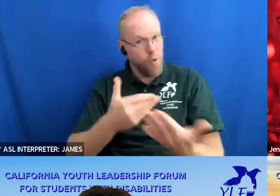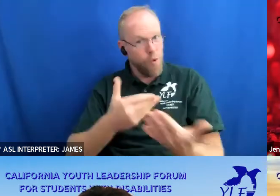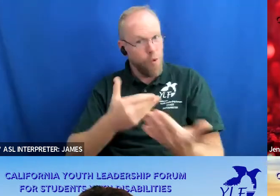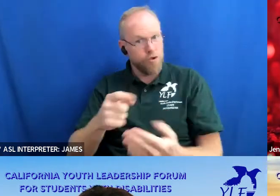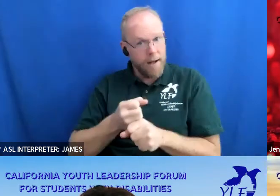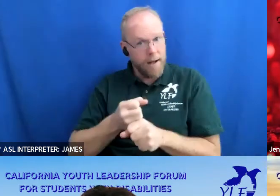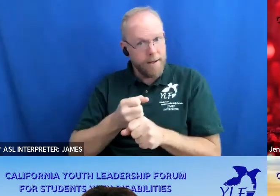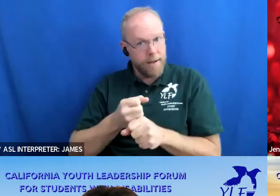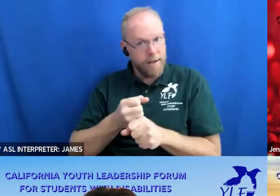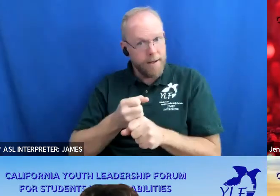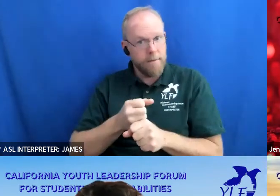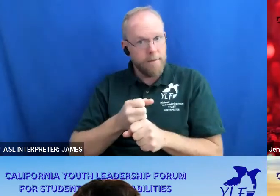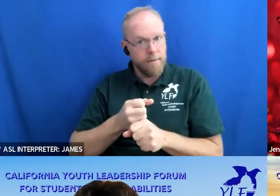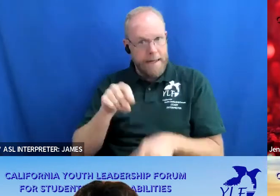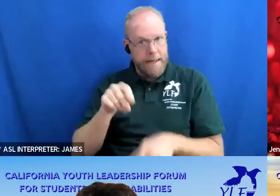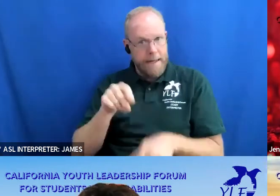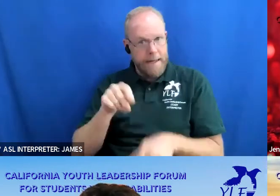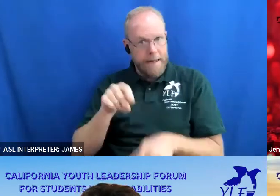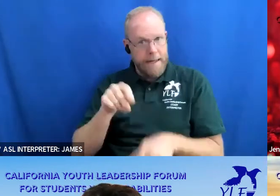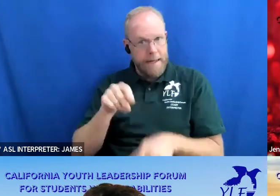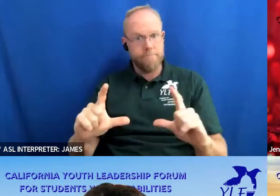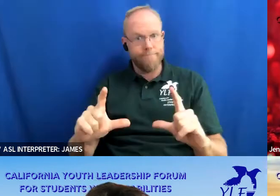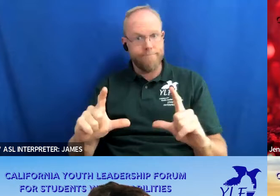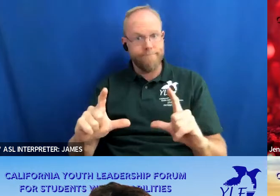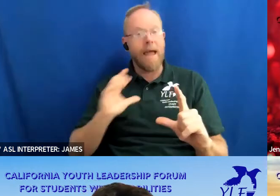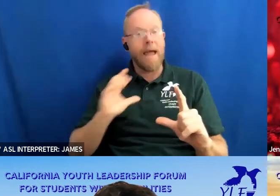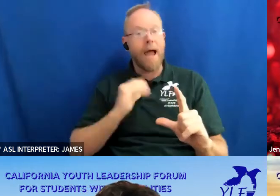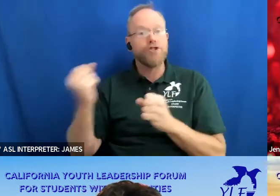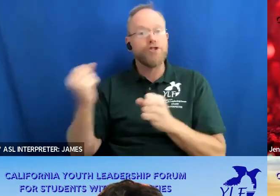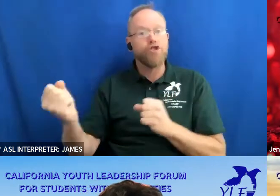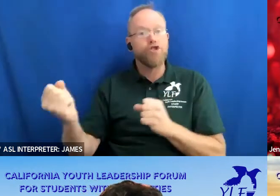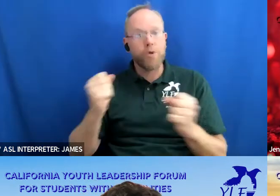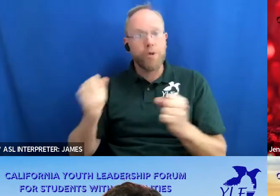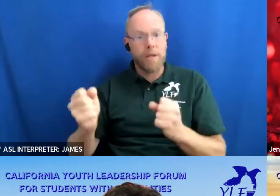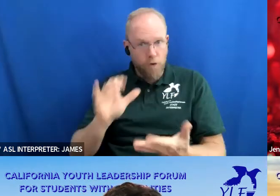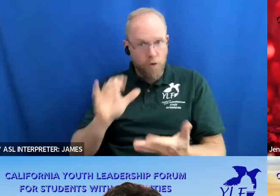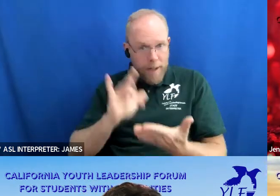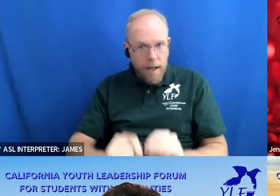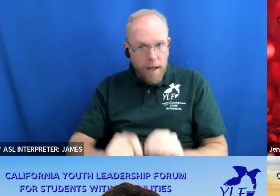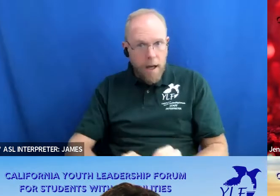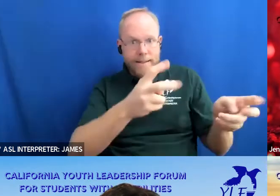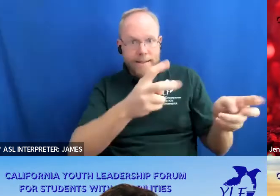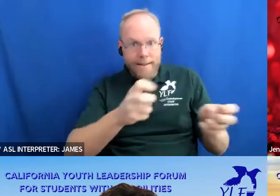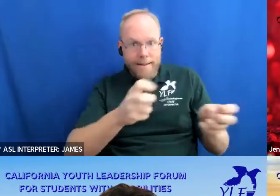the cheers in the chat uh you should if you click it and you download it you'll be able to open it